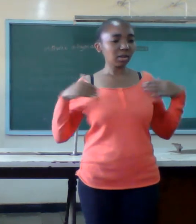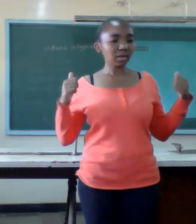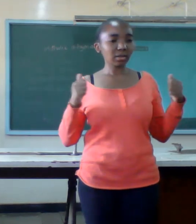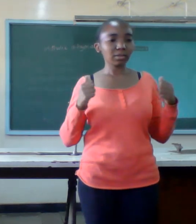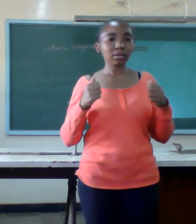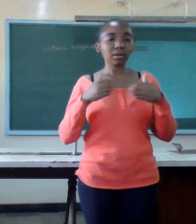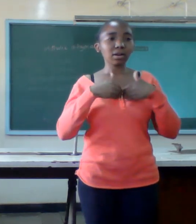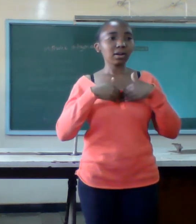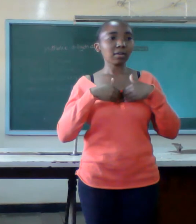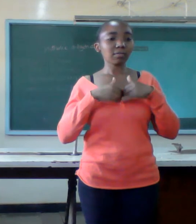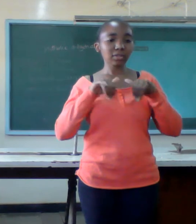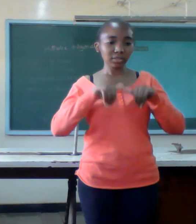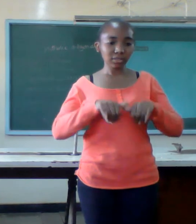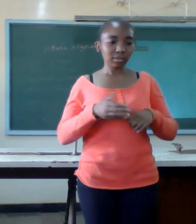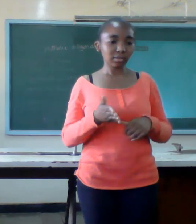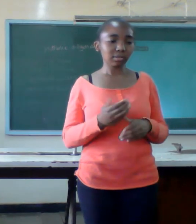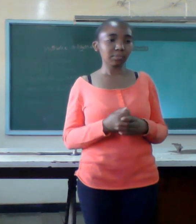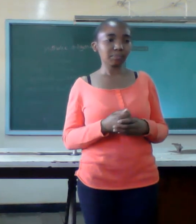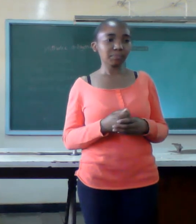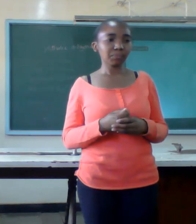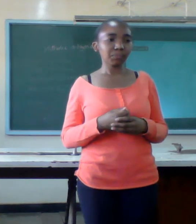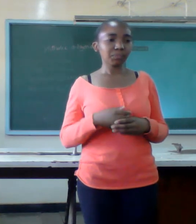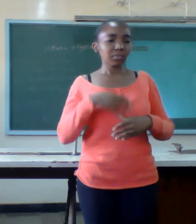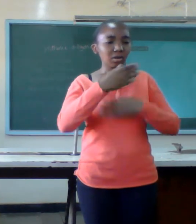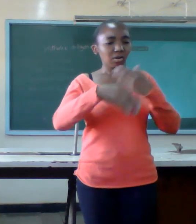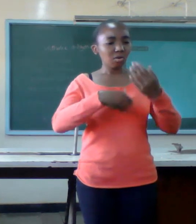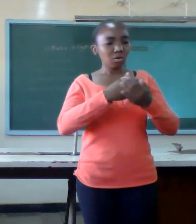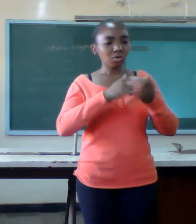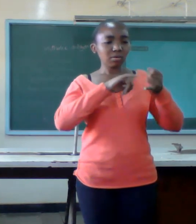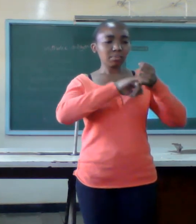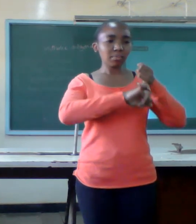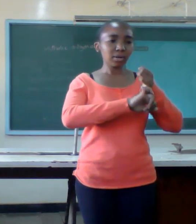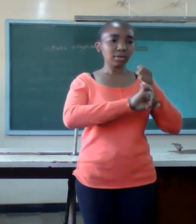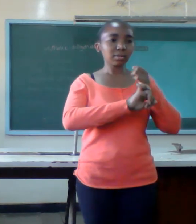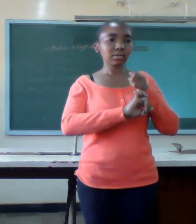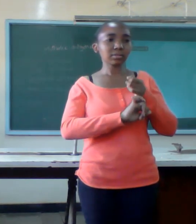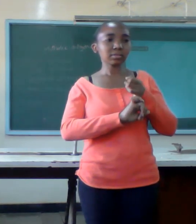every marriage has different levels of success